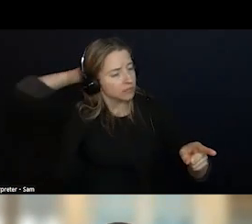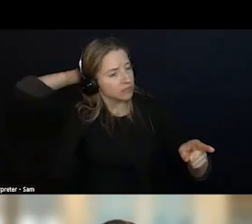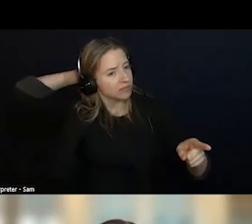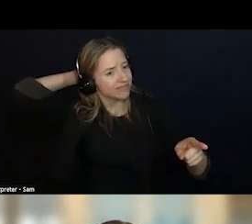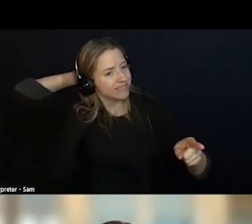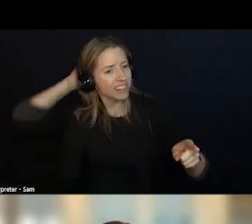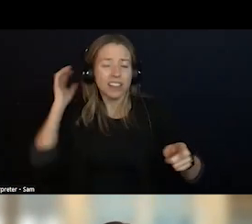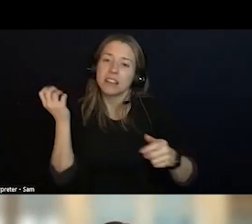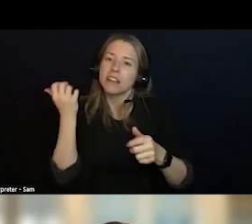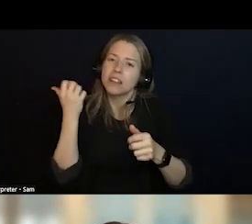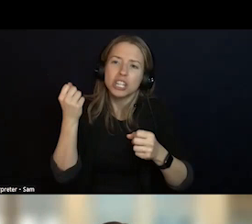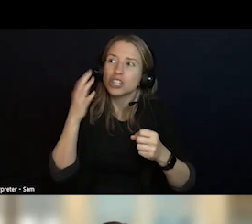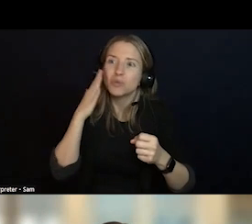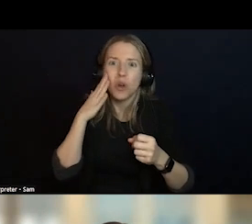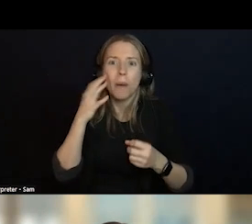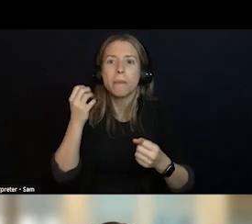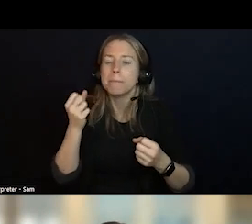BARRIERS THAT PEOPLE PUT UP WITH GETTING OFF THE STREET.